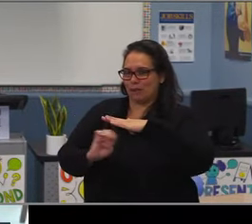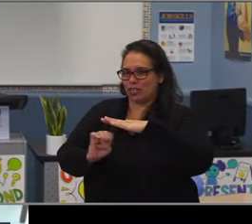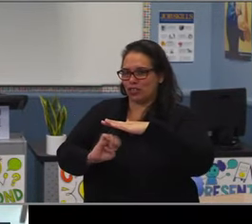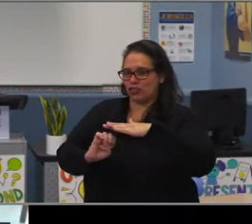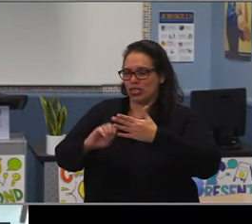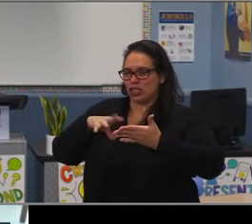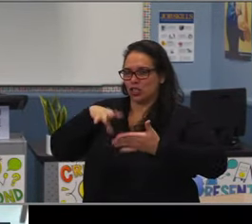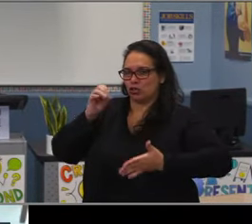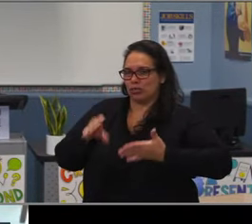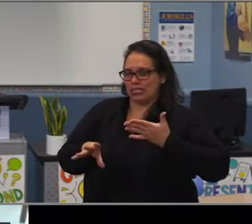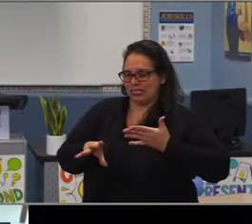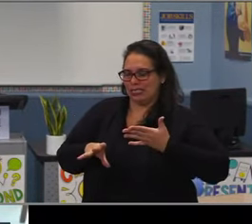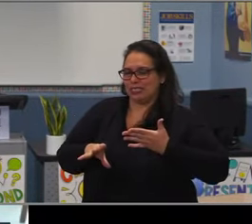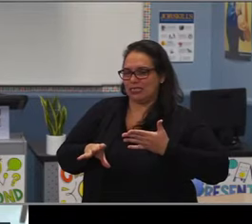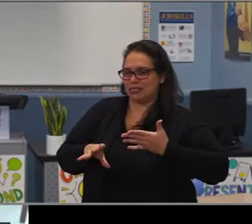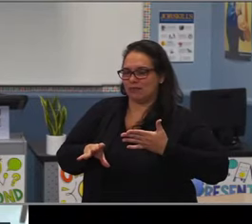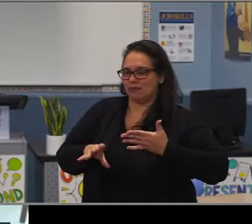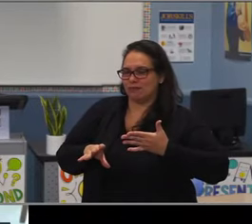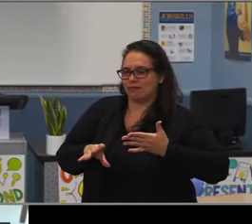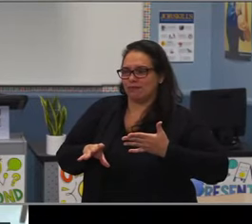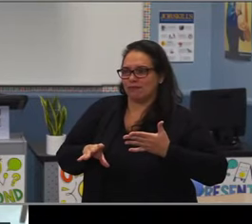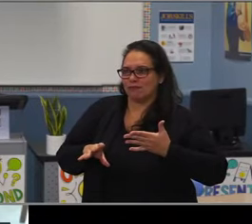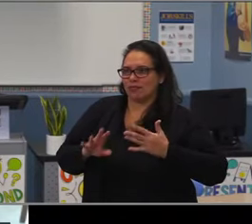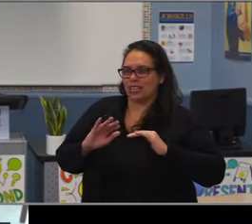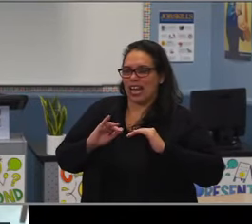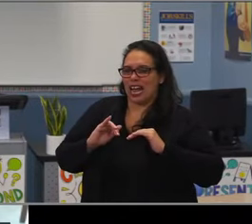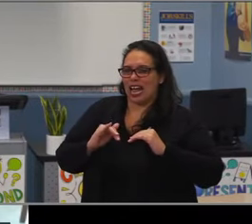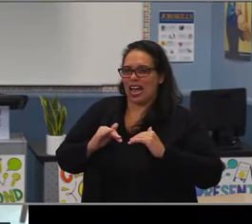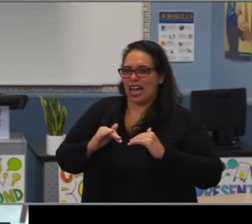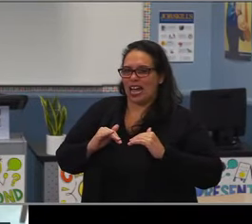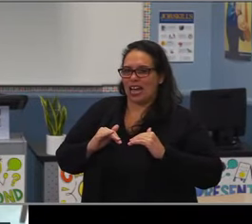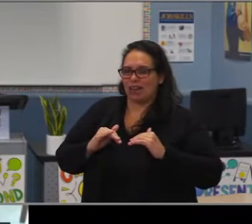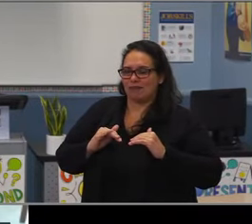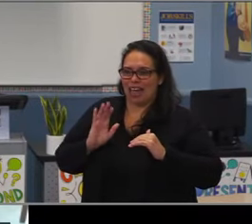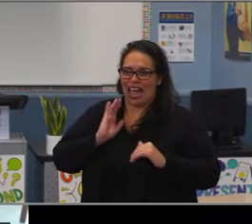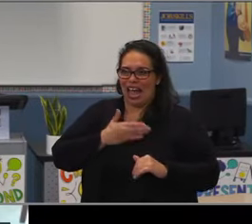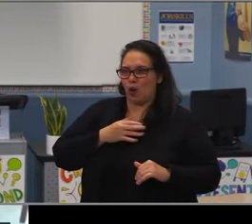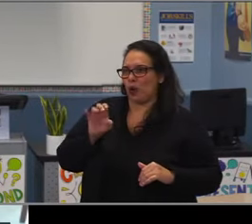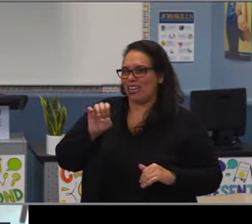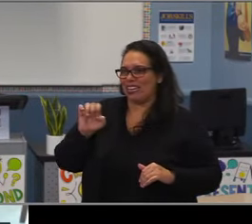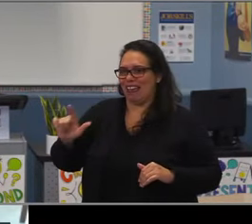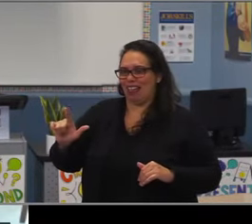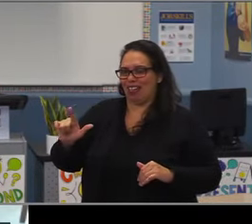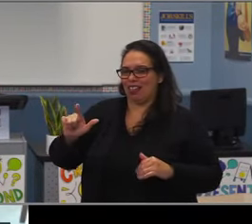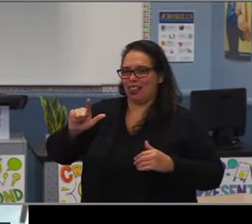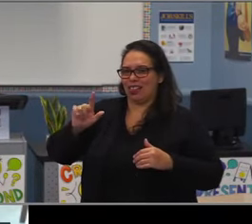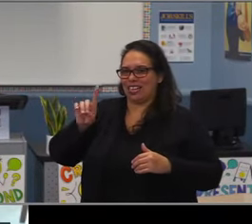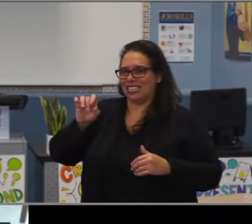but pulled suspensions out. So I had to ask Chris, you know I had ask. That's fine.